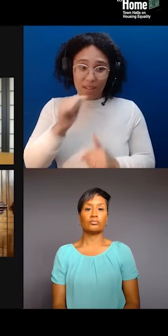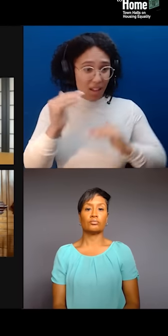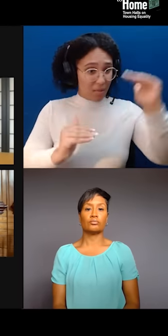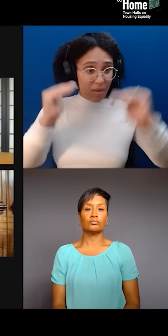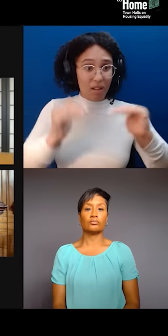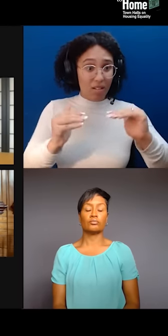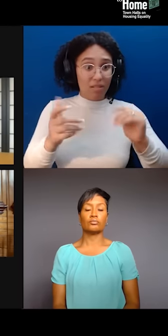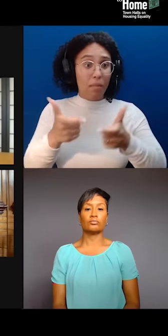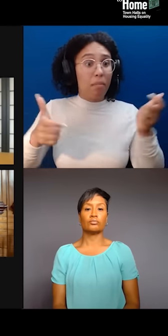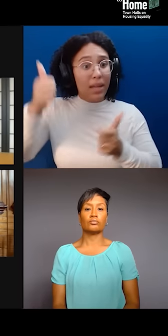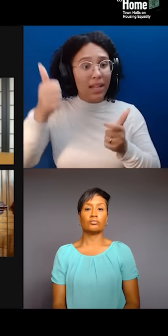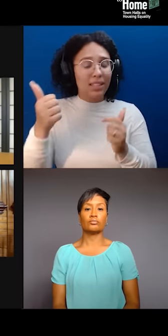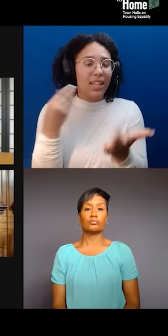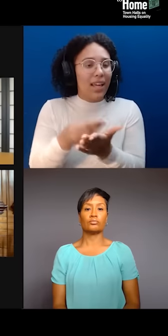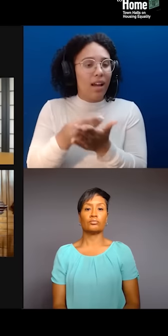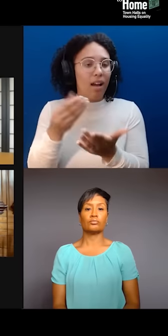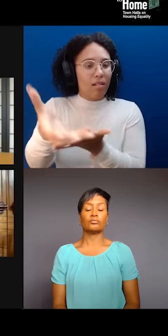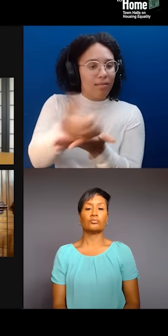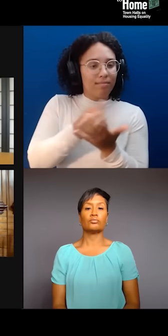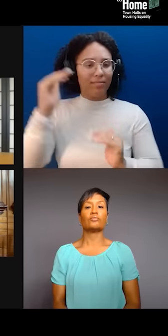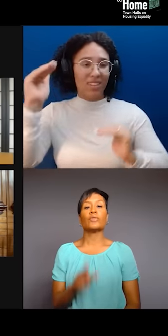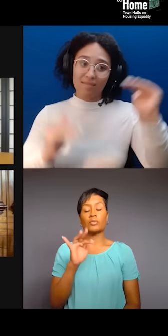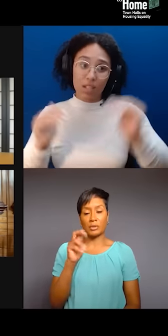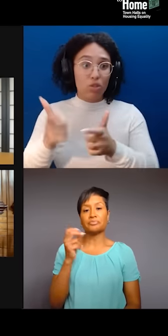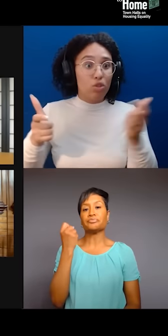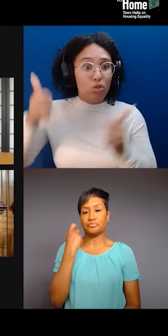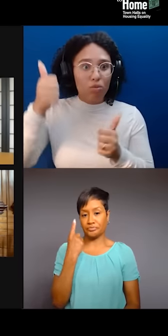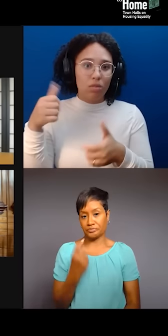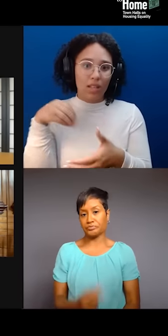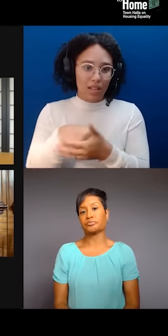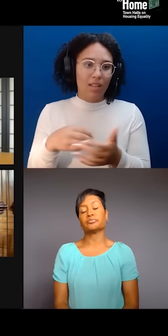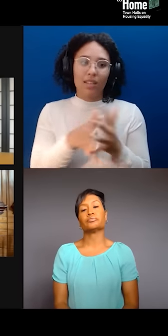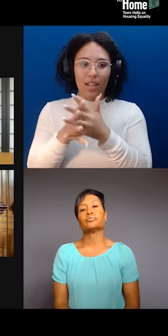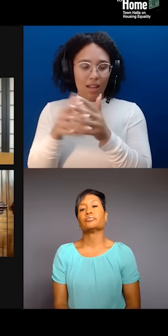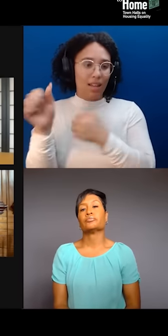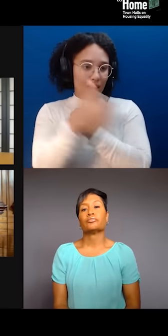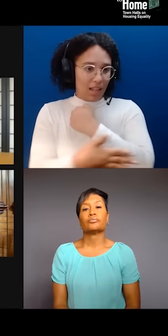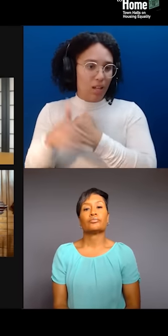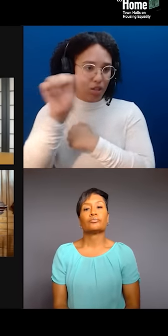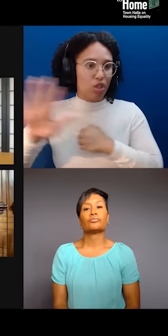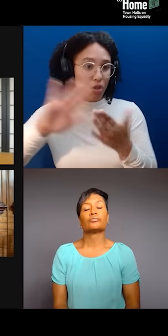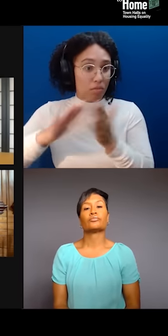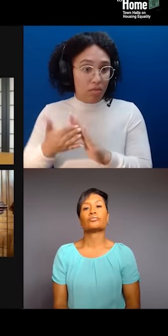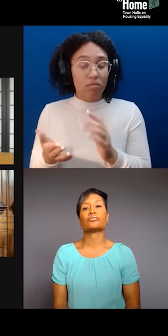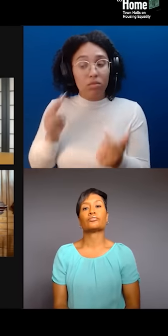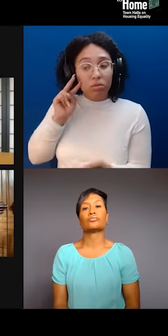And again, you look at the Chinatowns, you look at the working class poor folks in the Asian communities living alongside Black and Brown folks, right?